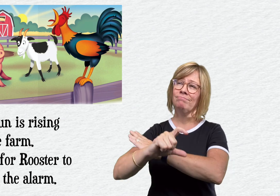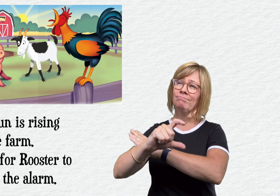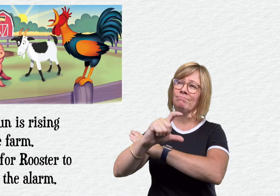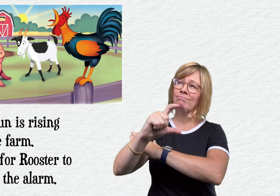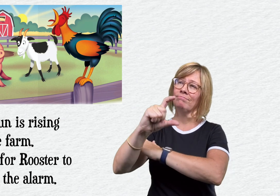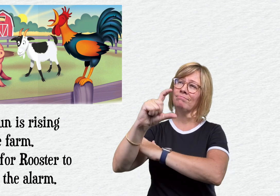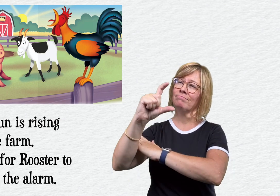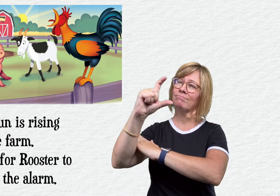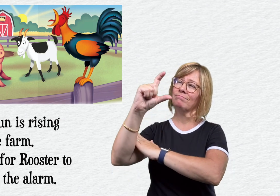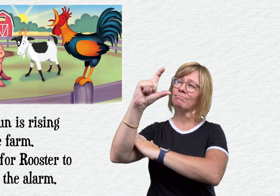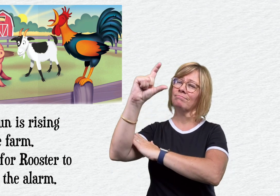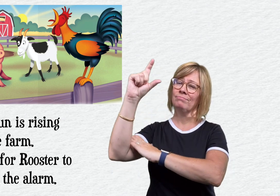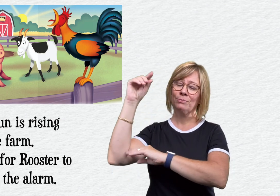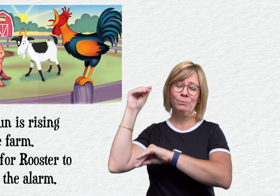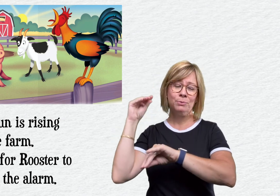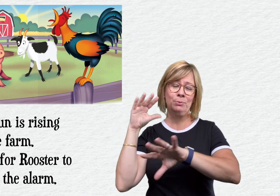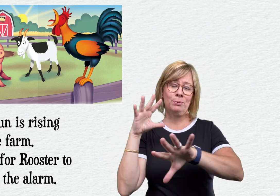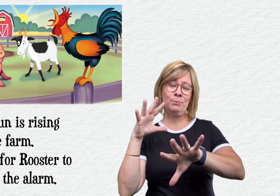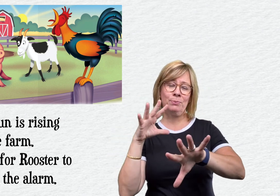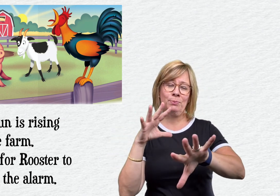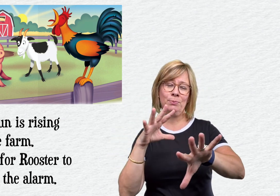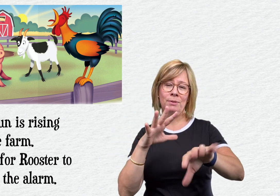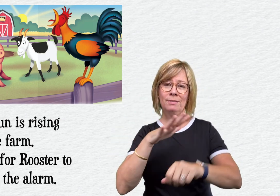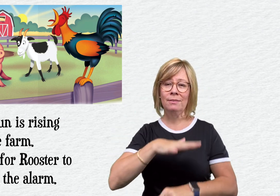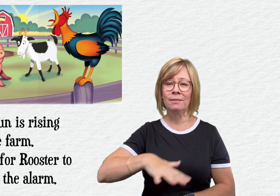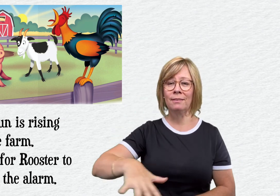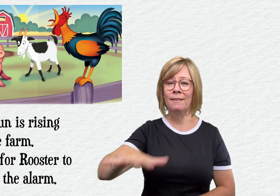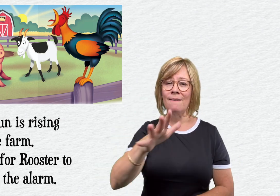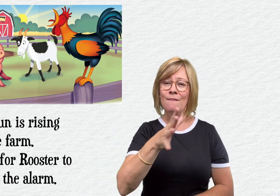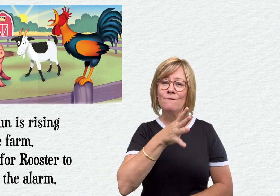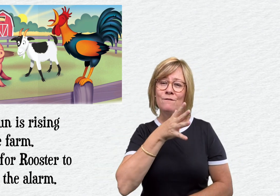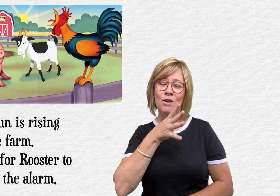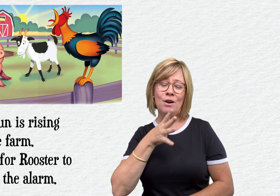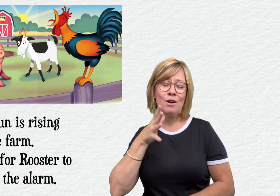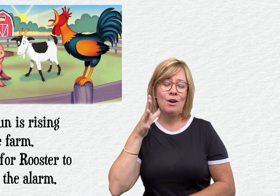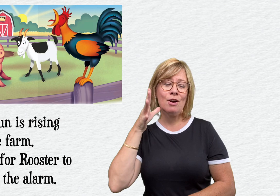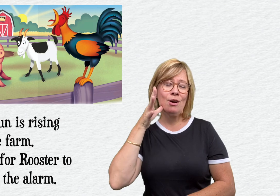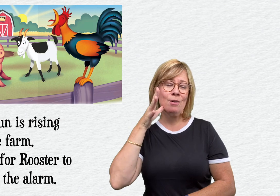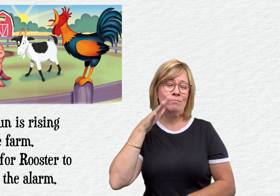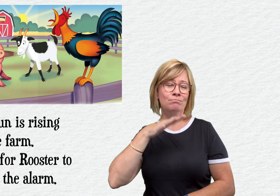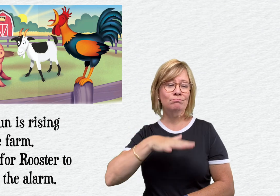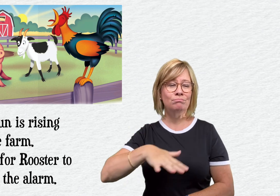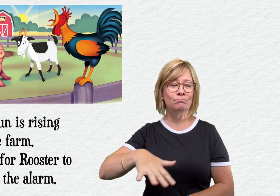The sun is rising on the farm.